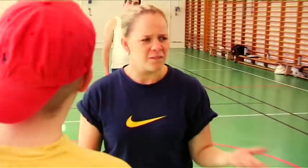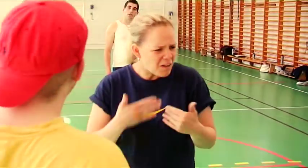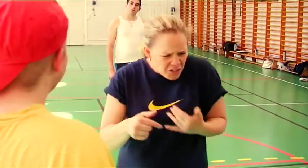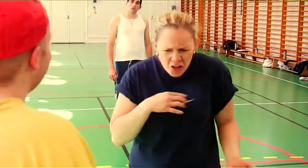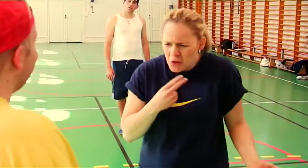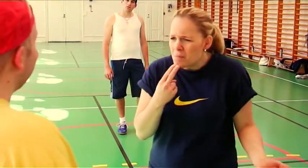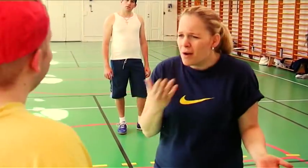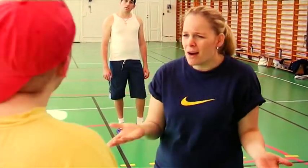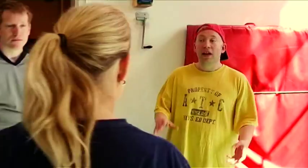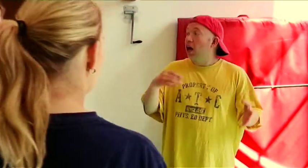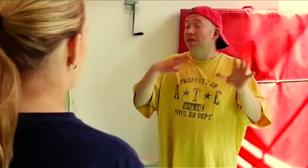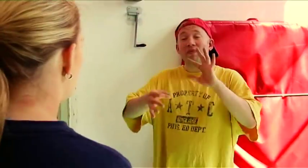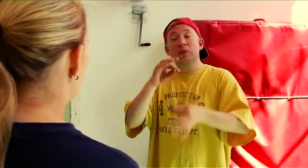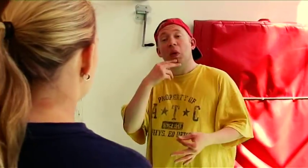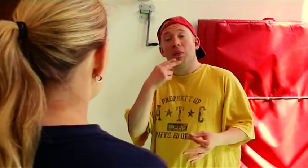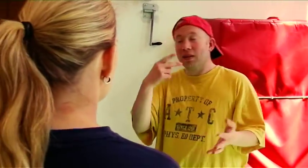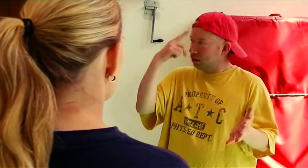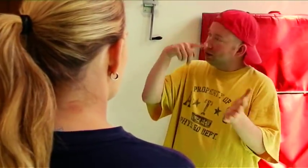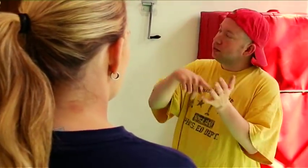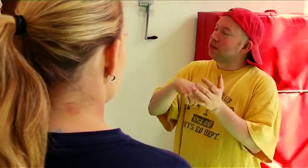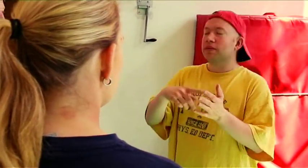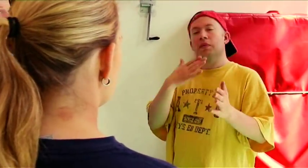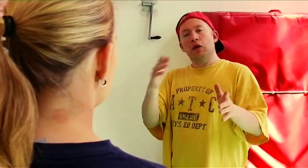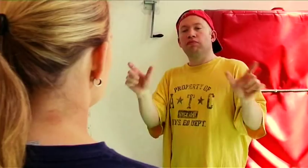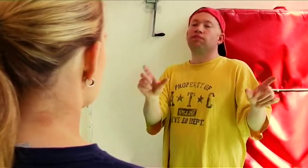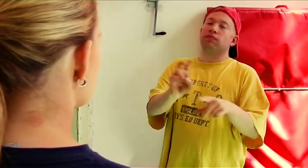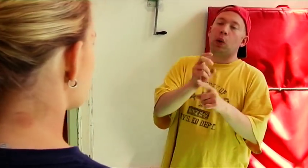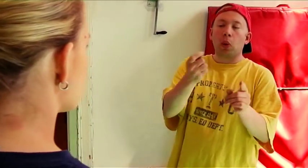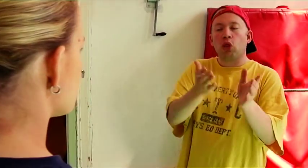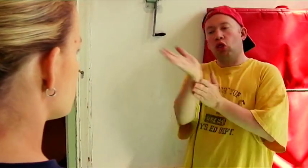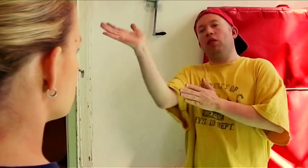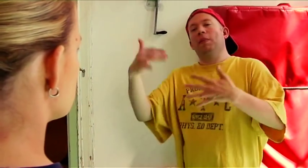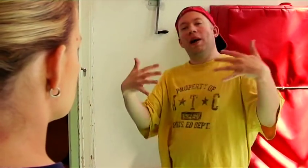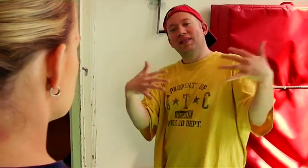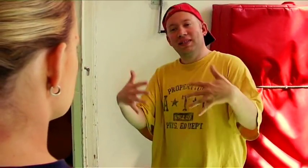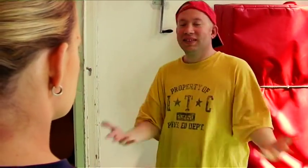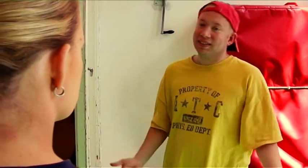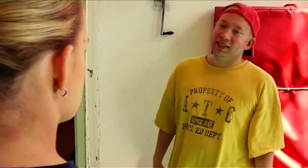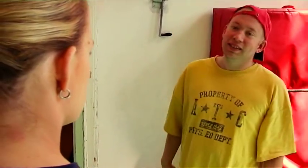Why do we have a referee? I've laid up a referee who makes sure the game will pass correctly.